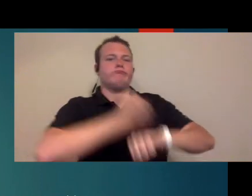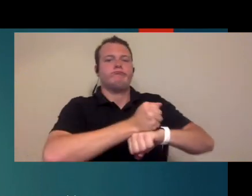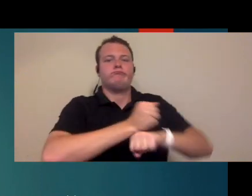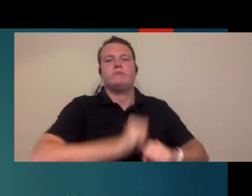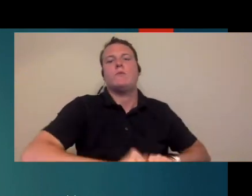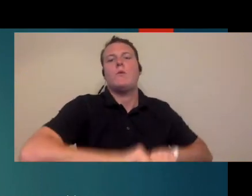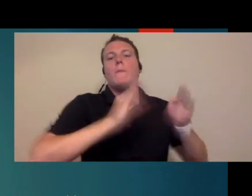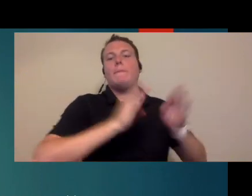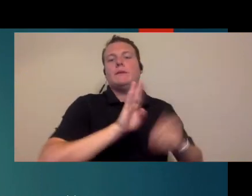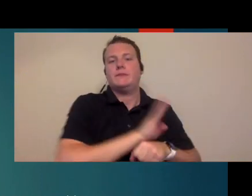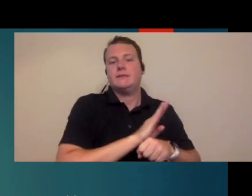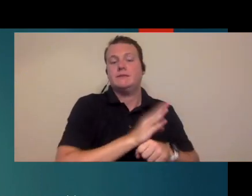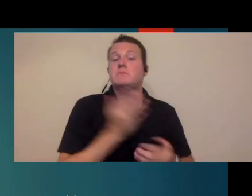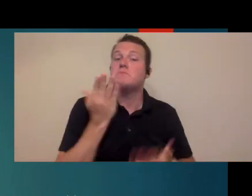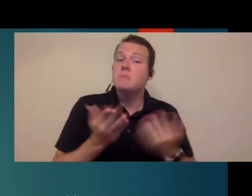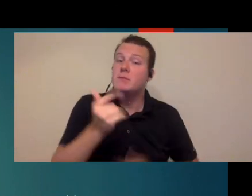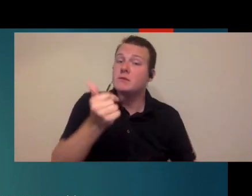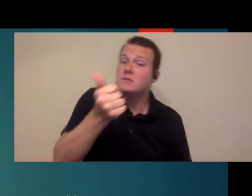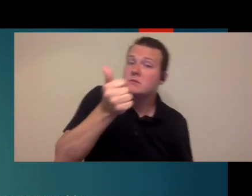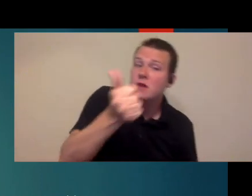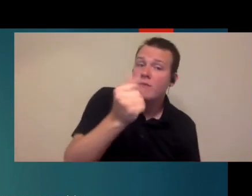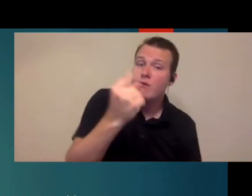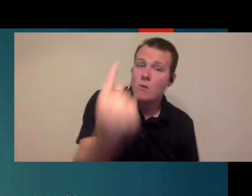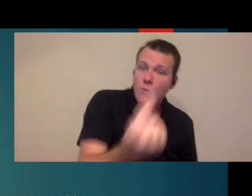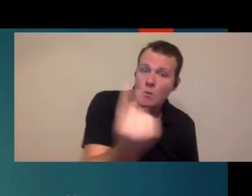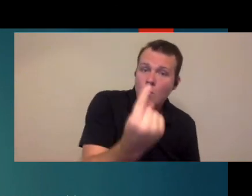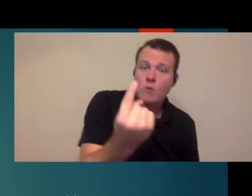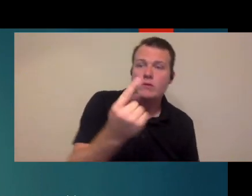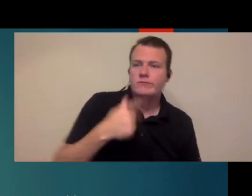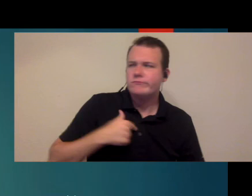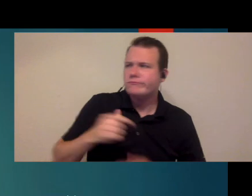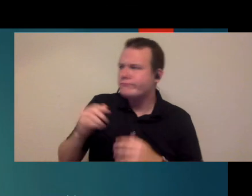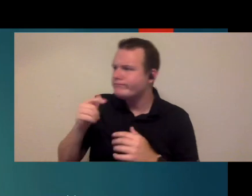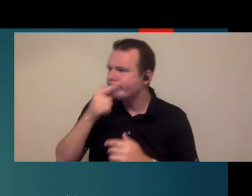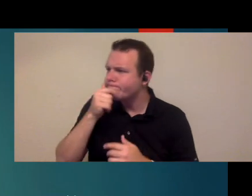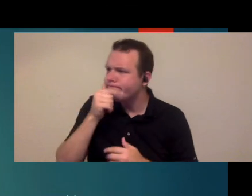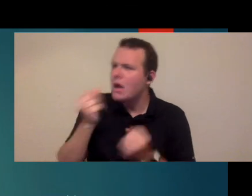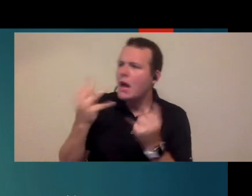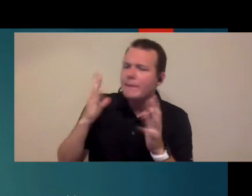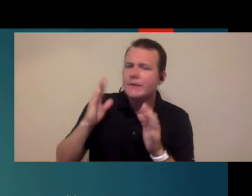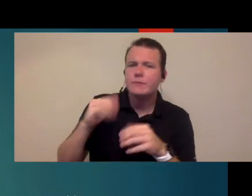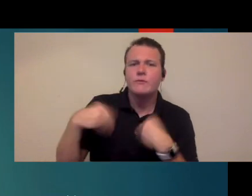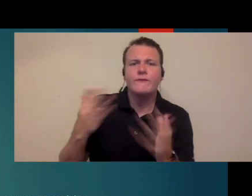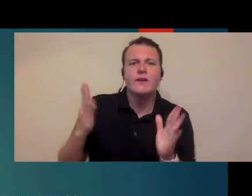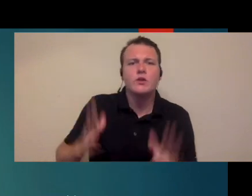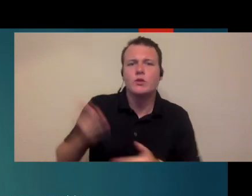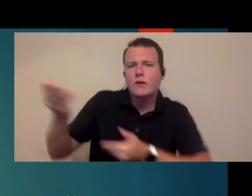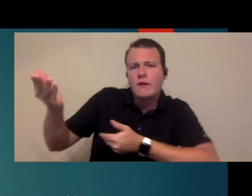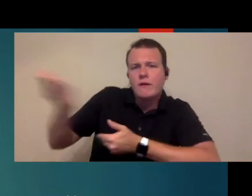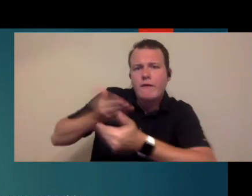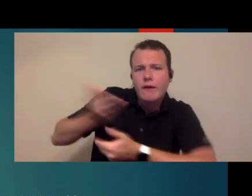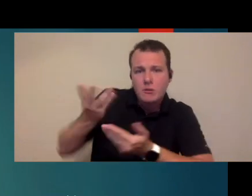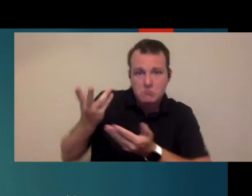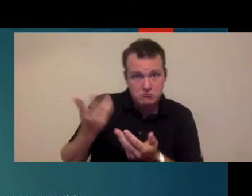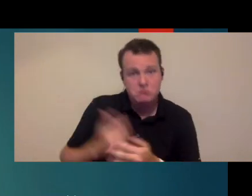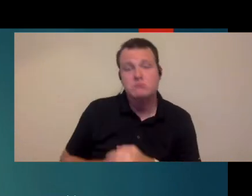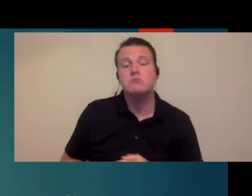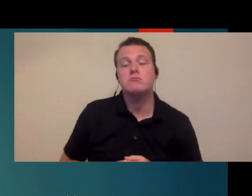other situations it might just be you opening up a practice and you have to figure out how many providers to hire so you've got to kind of consider what